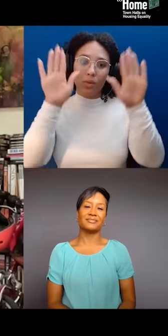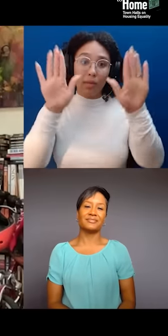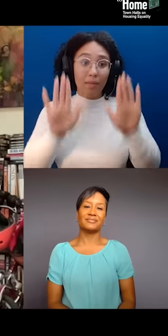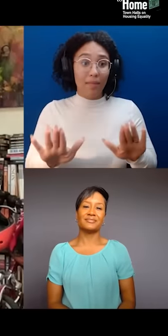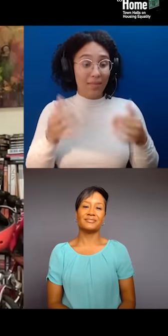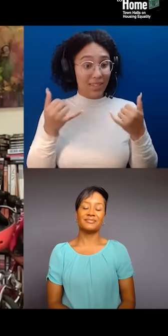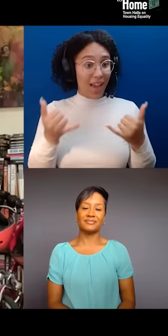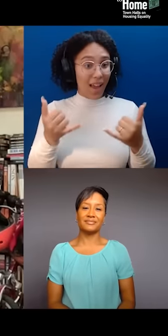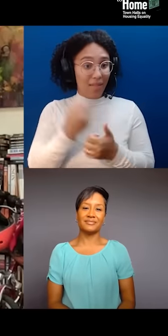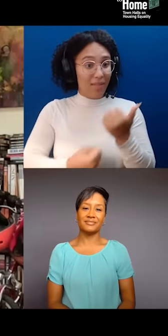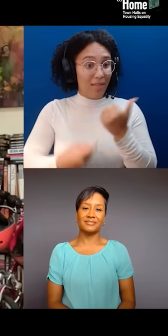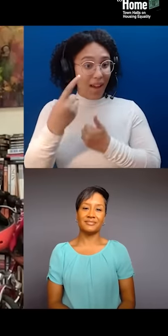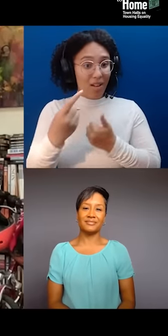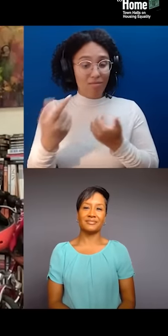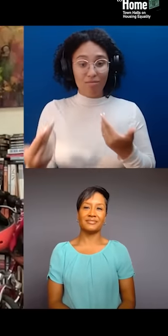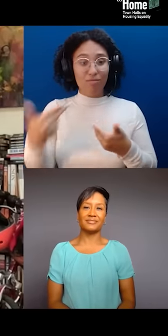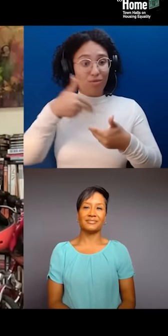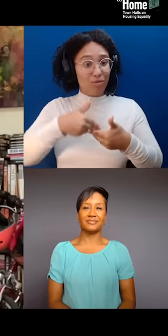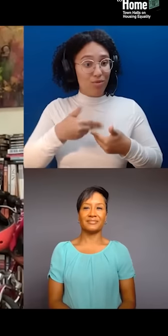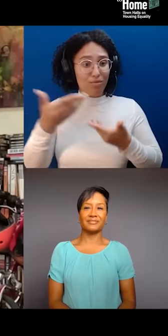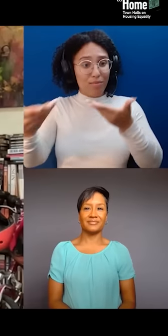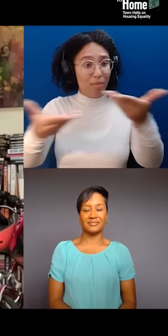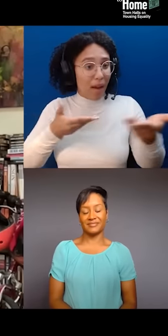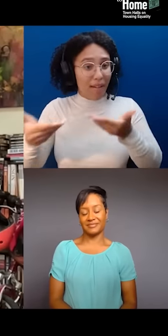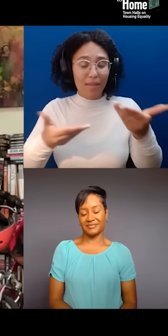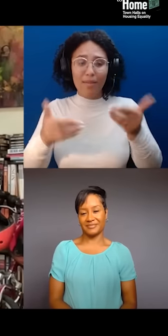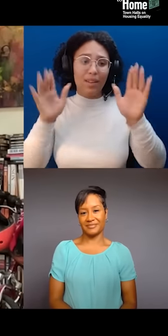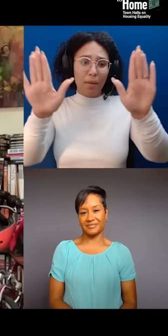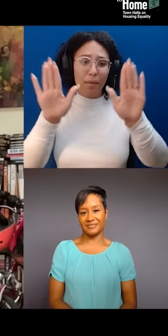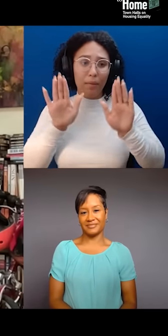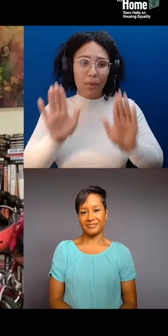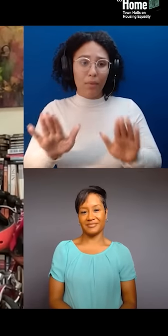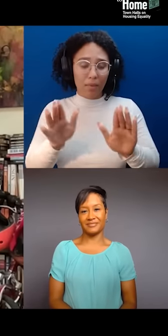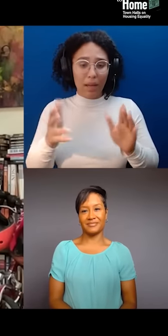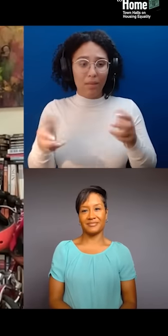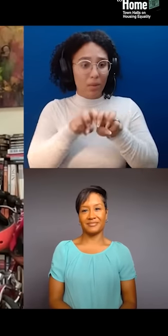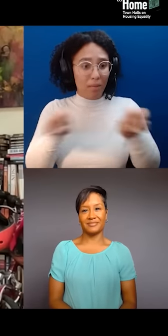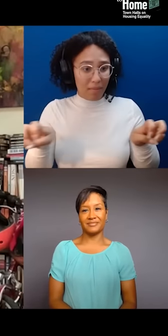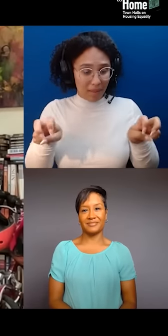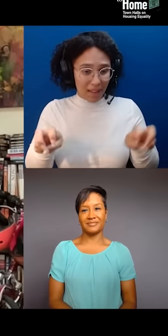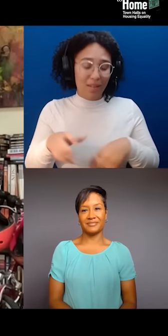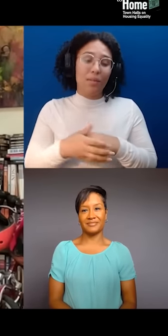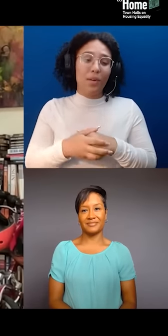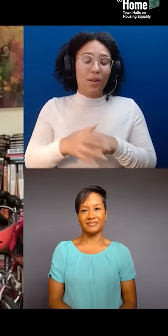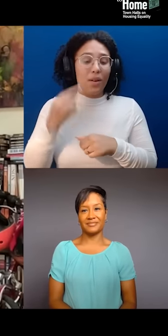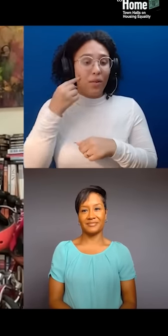in welcoming tonight's incredible panel for THE ROOTS RUN DEEP: A Town Hall about Culture and Displacement.